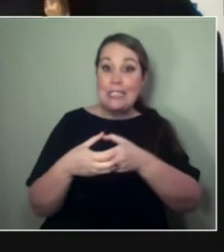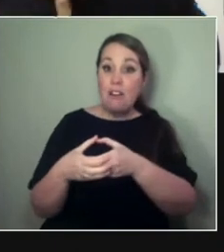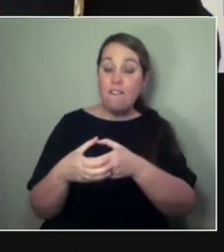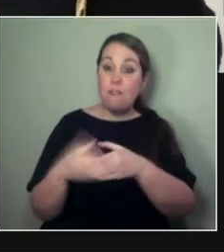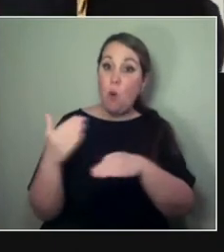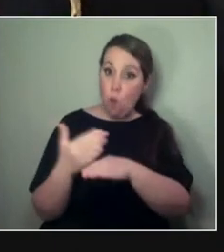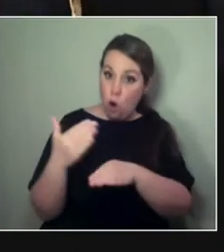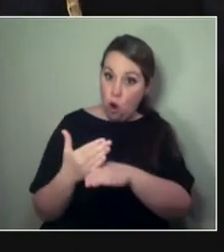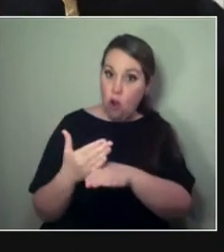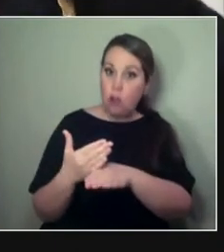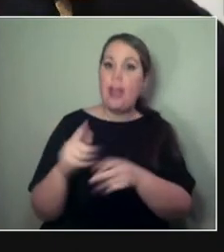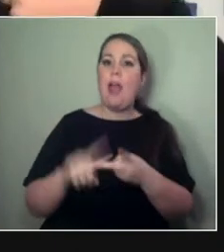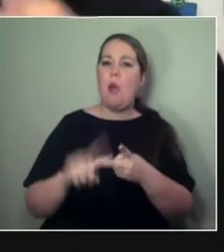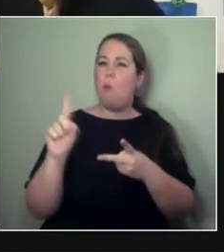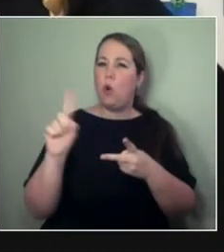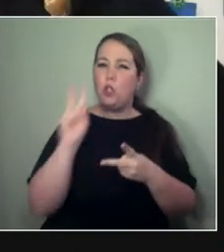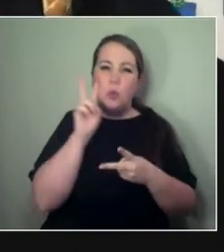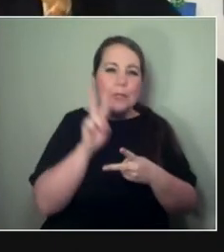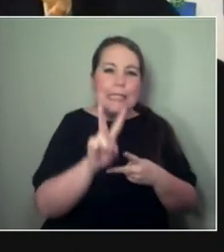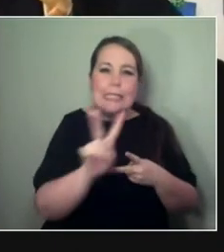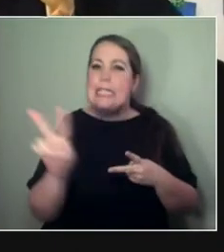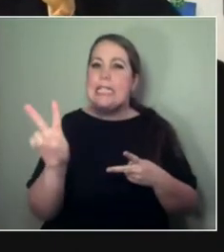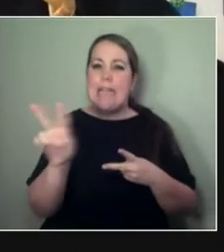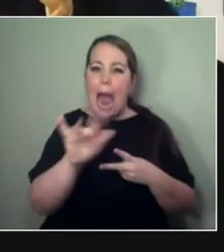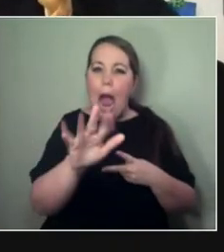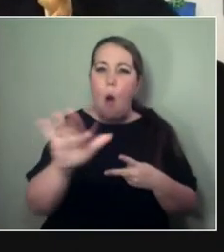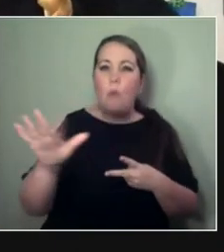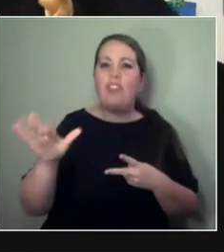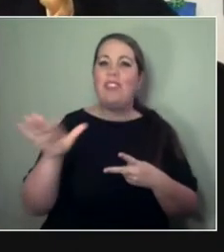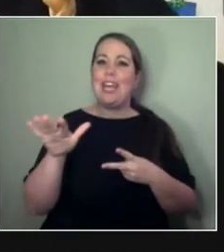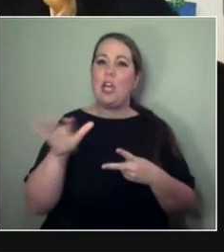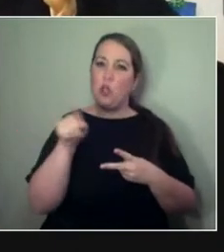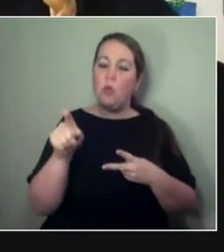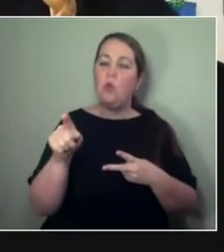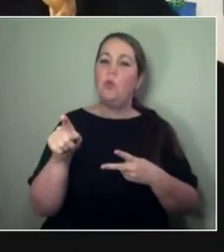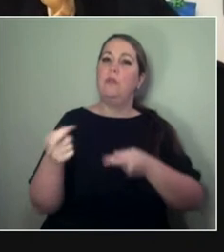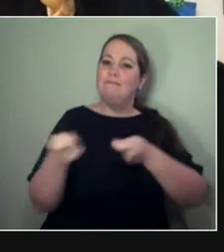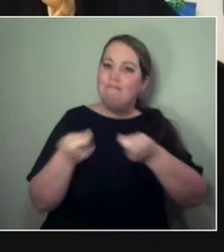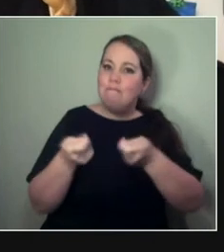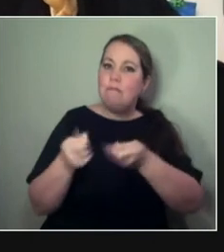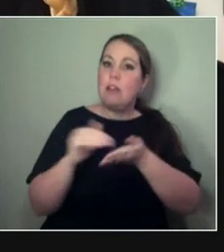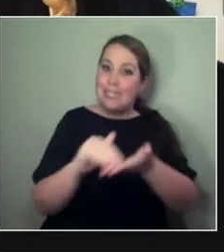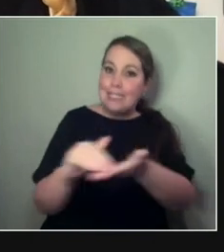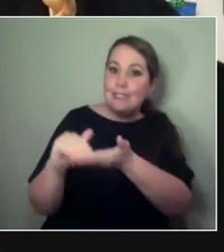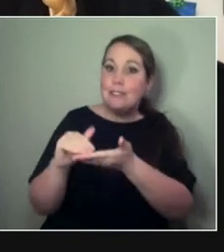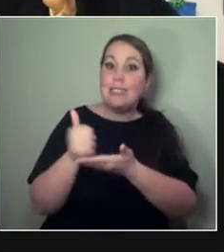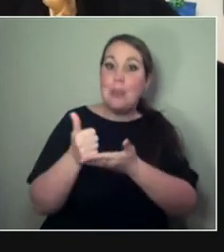and associating with other artists, are you noticing different practices or different things